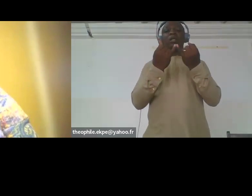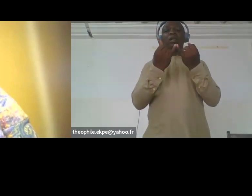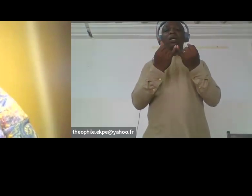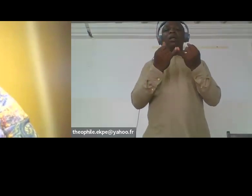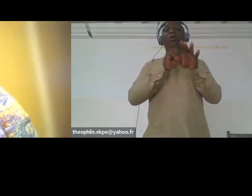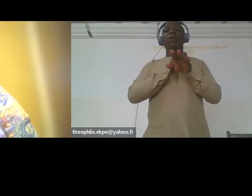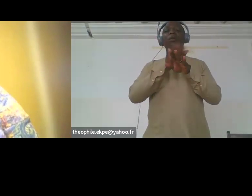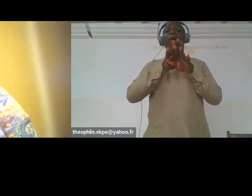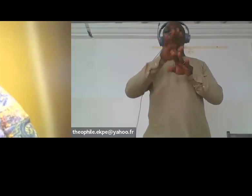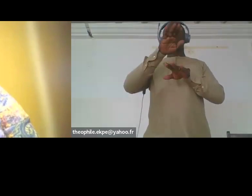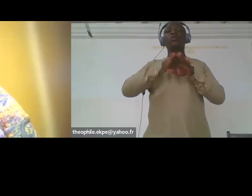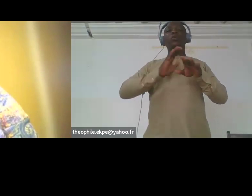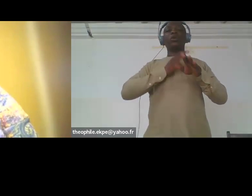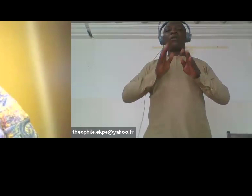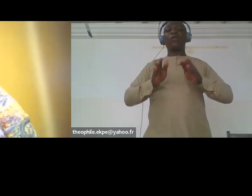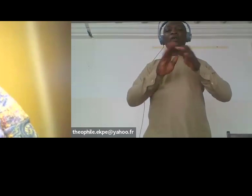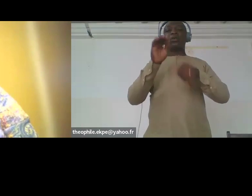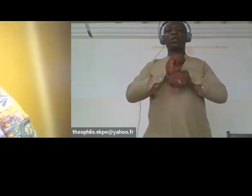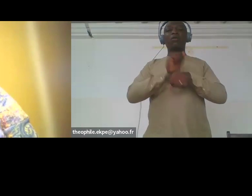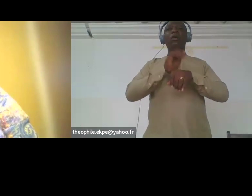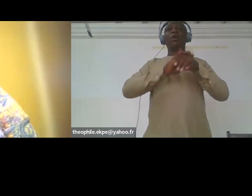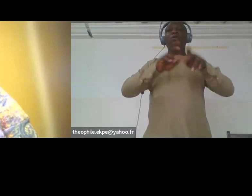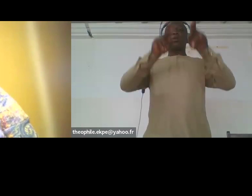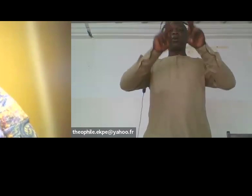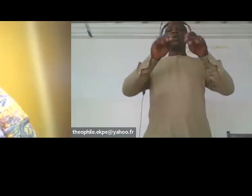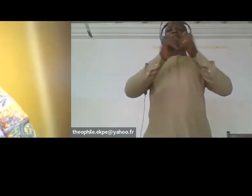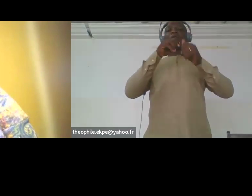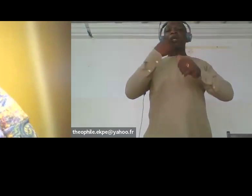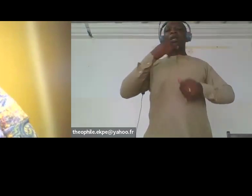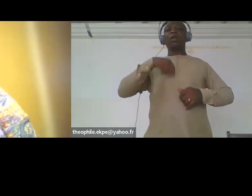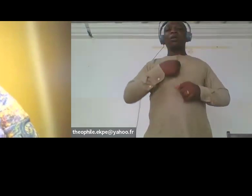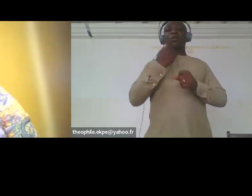both the colleagues and beneficiaries of your project.